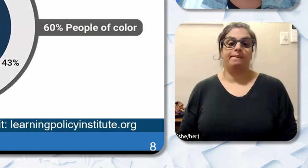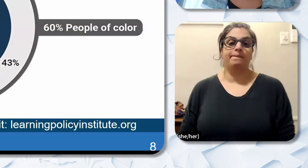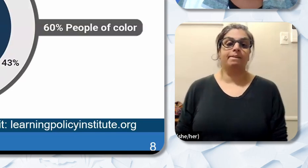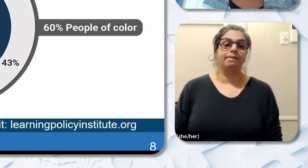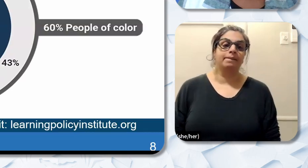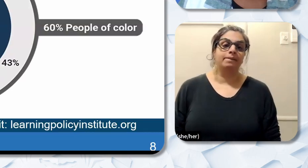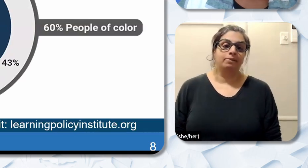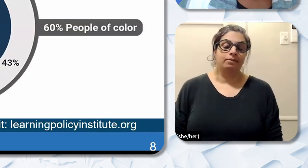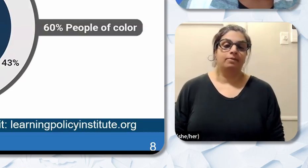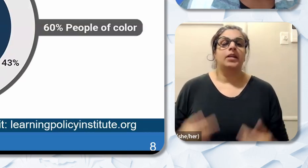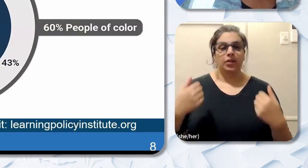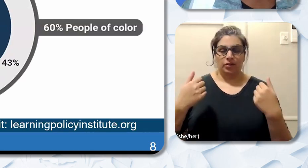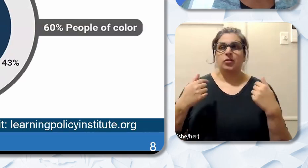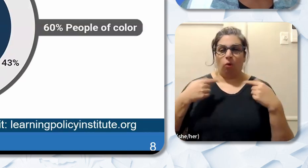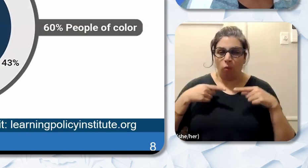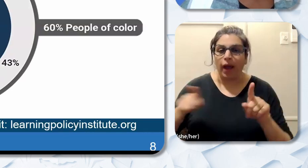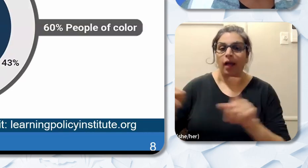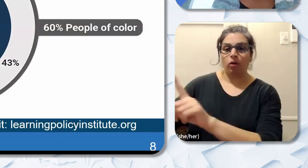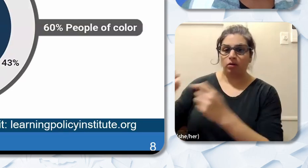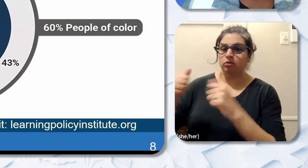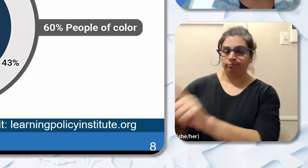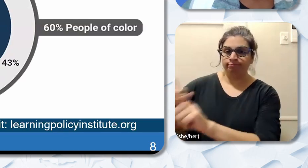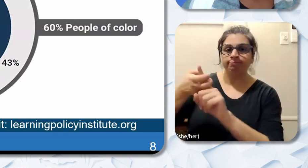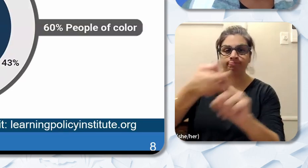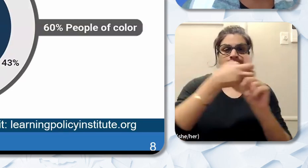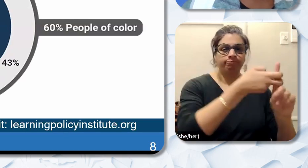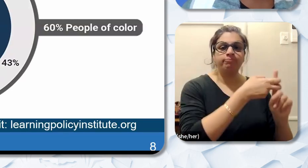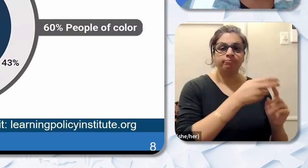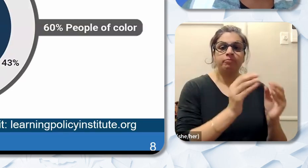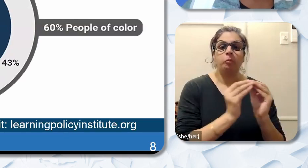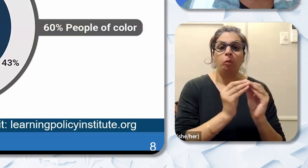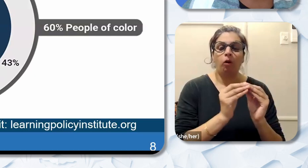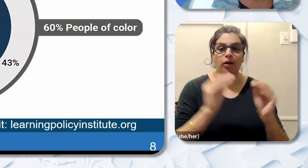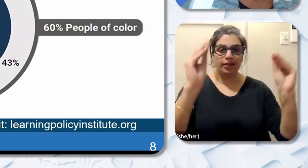on recruiting more teachers to diversify the the profession teacher residencies in California have